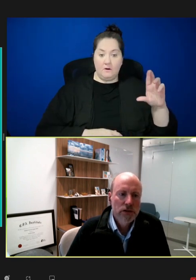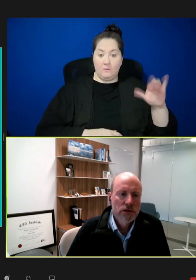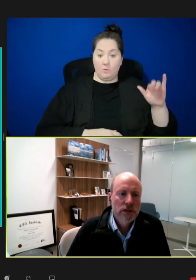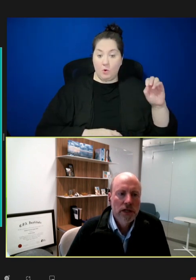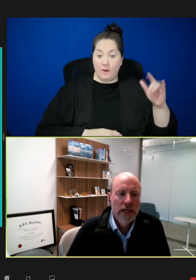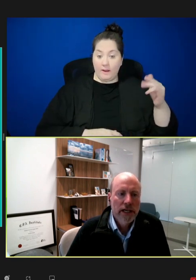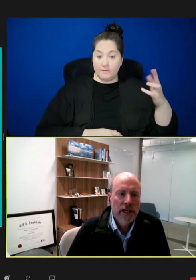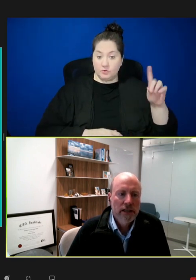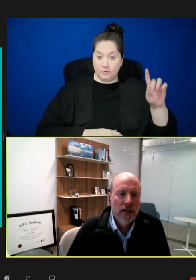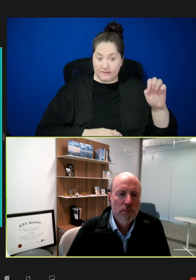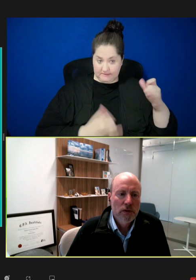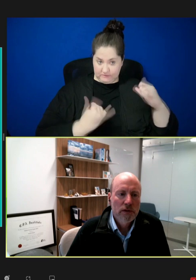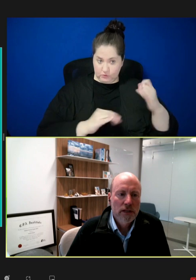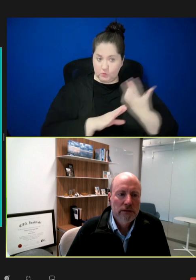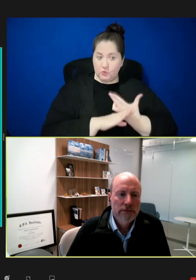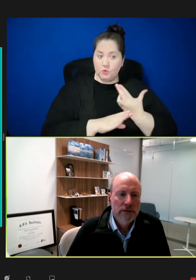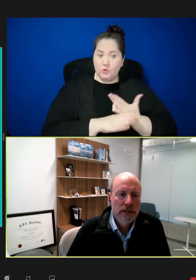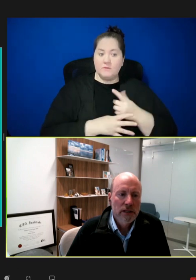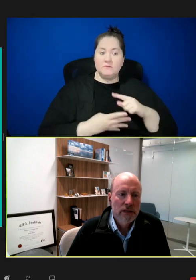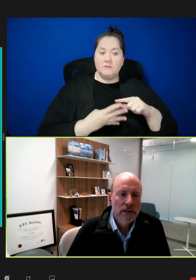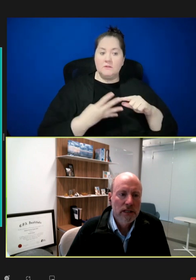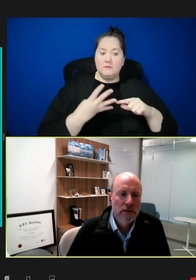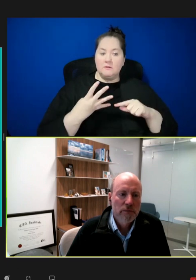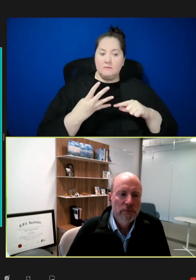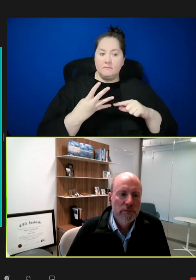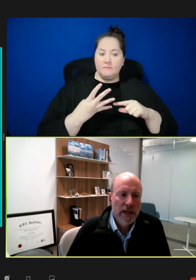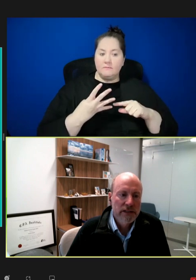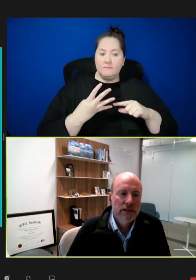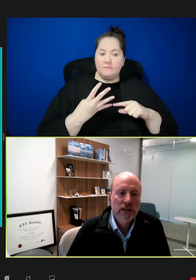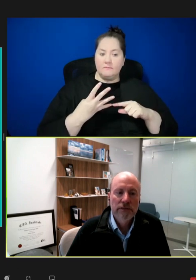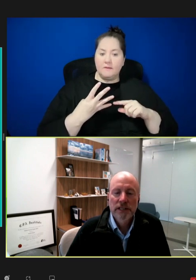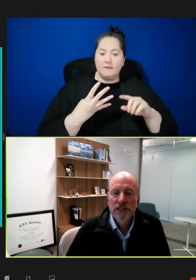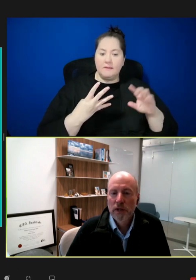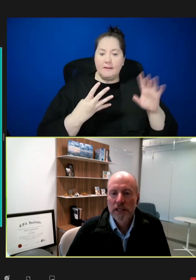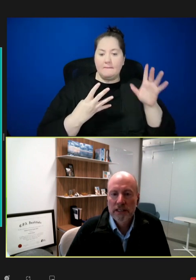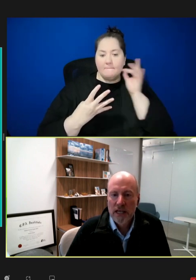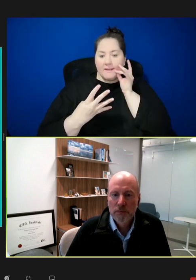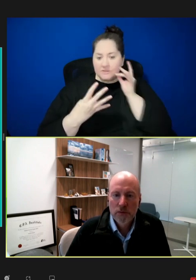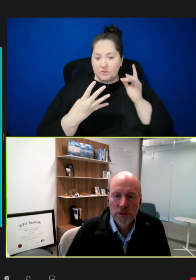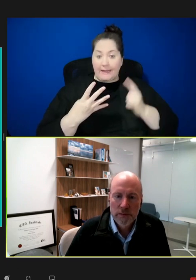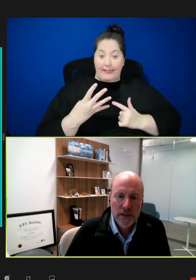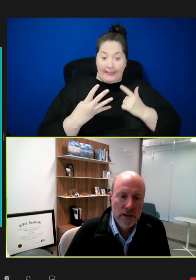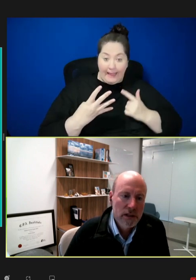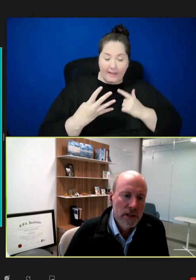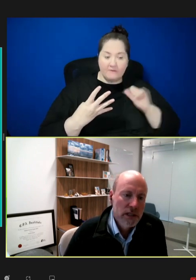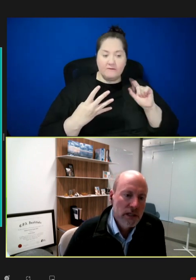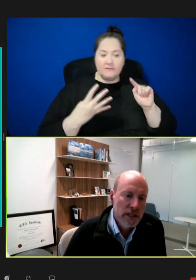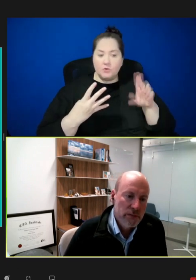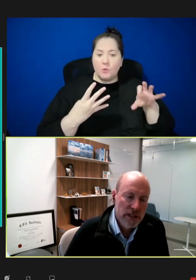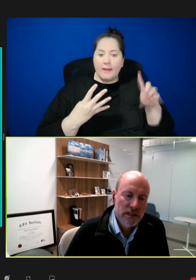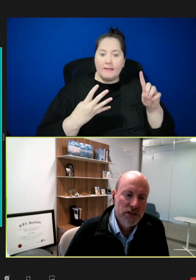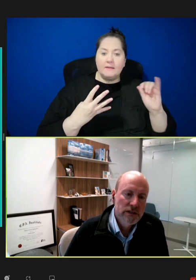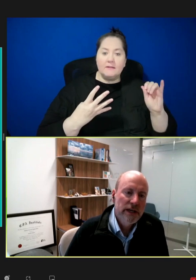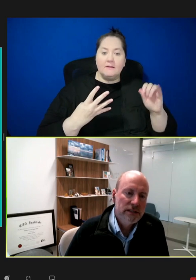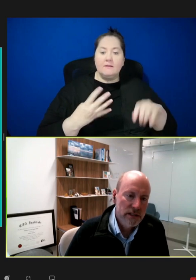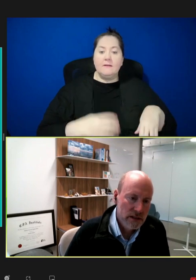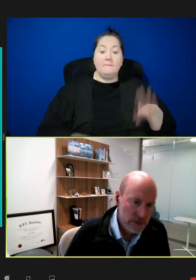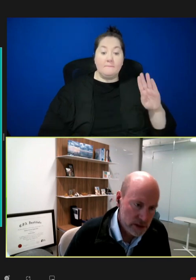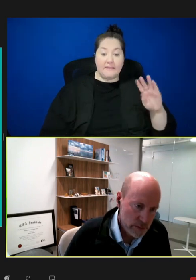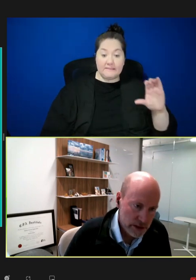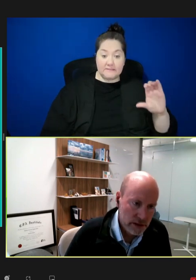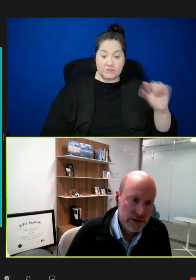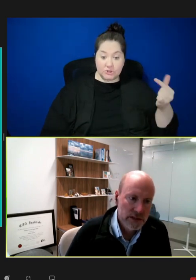use. And a couple of the bacteria live attenuated example would be the BCG vaccine for tuberculosis